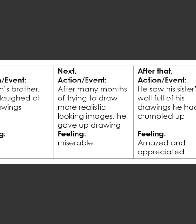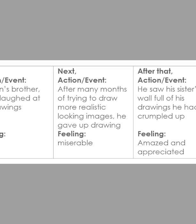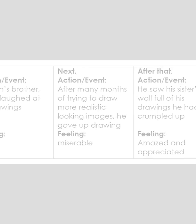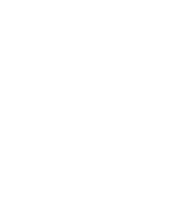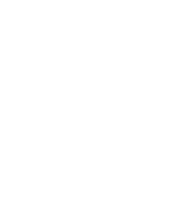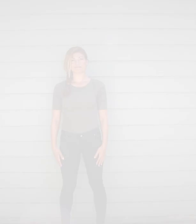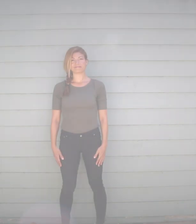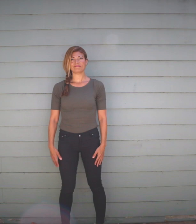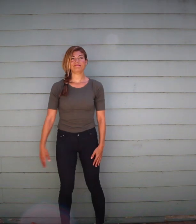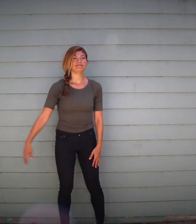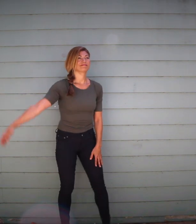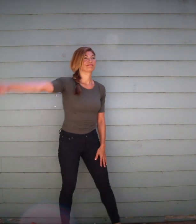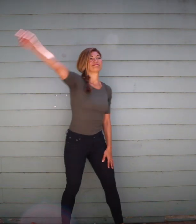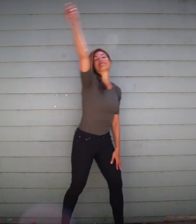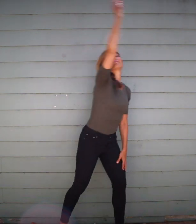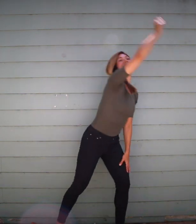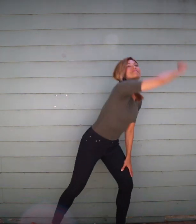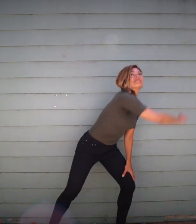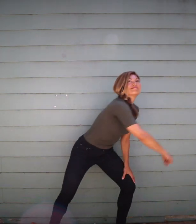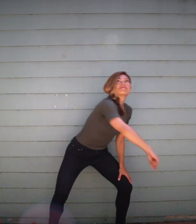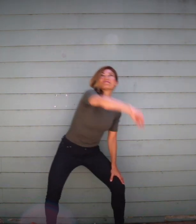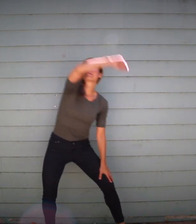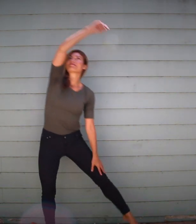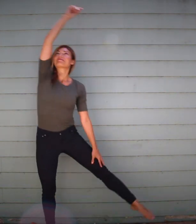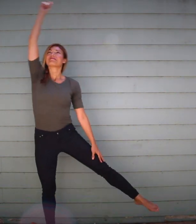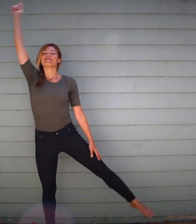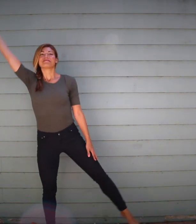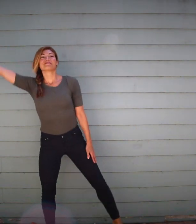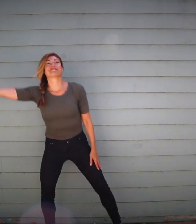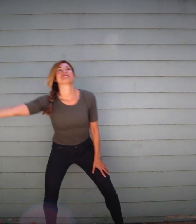so he kept drawing again feeling light and energized.